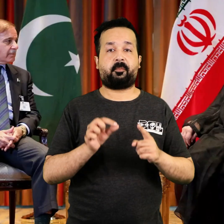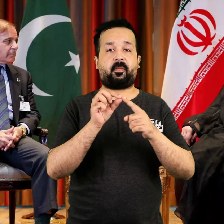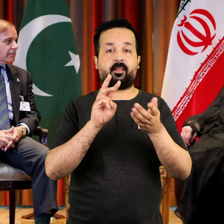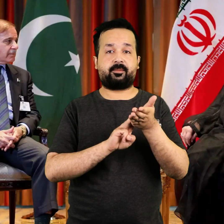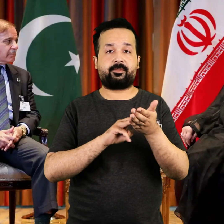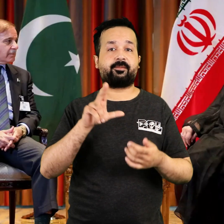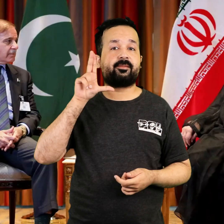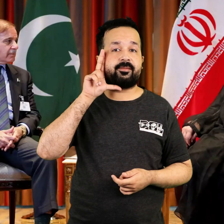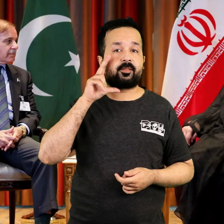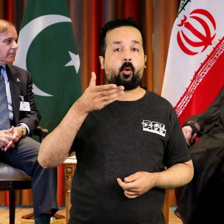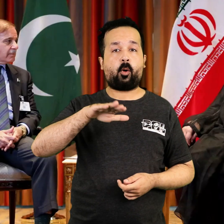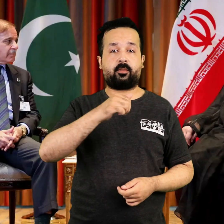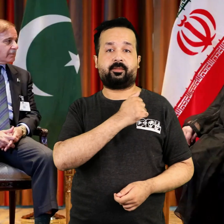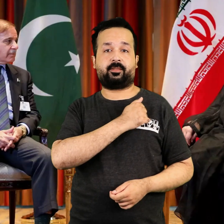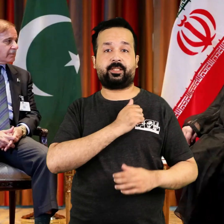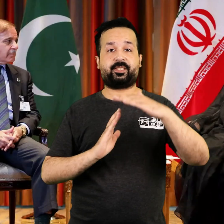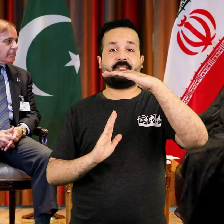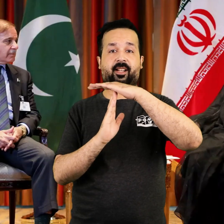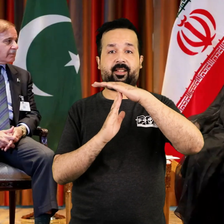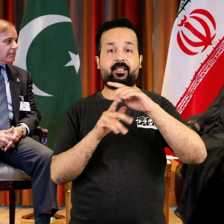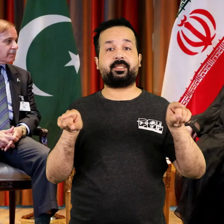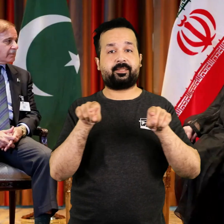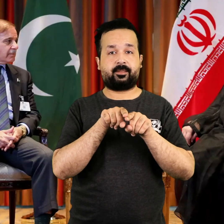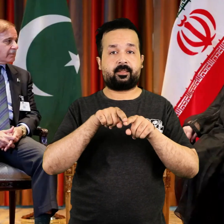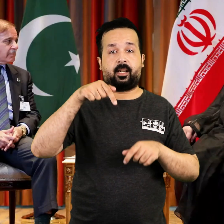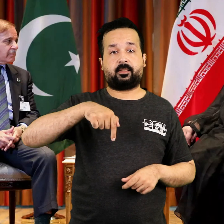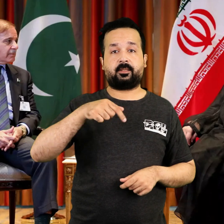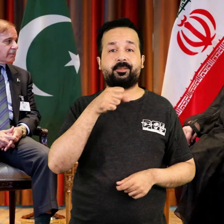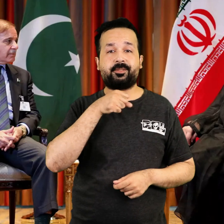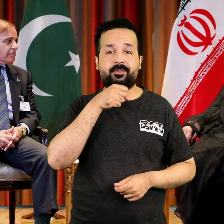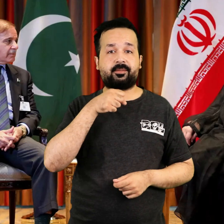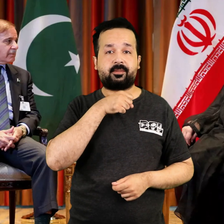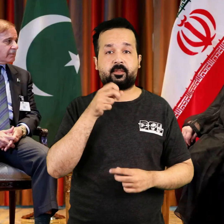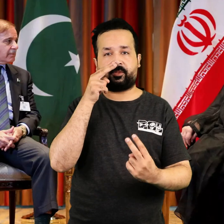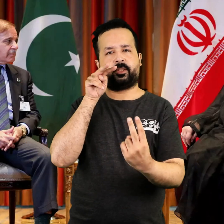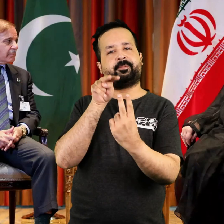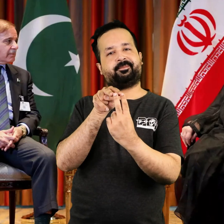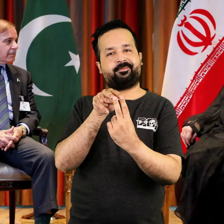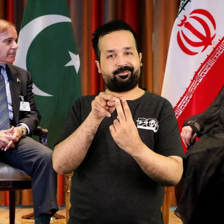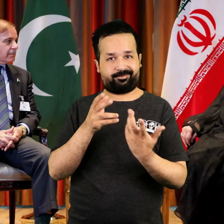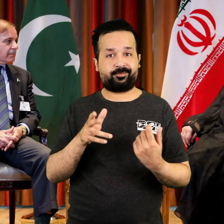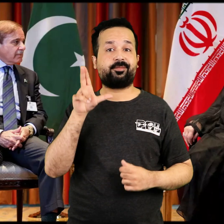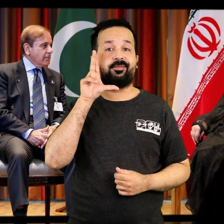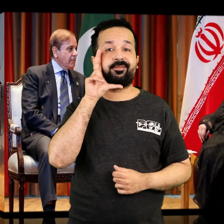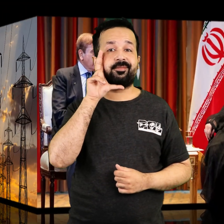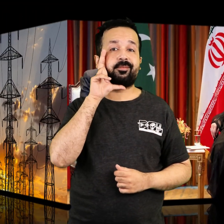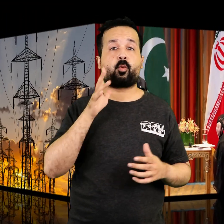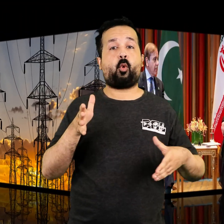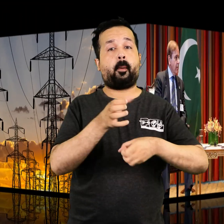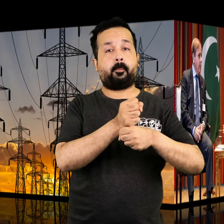Prime Minister Shahbaz Sharif and Iranian President Ebrahim Raisi will meet in Balochistan.